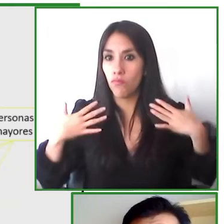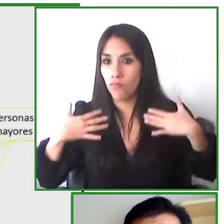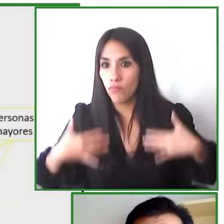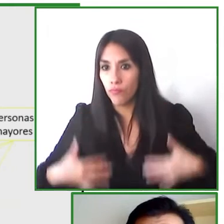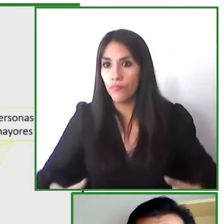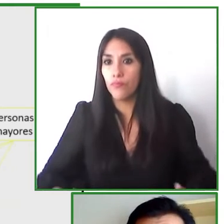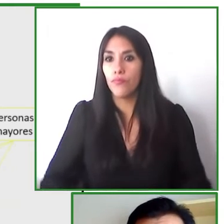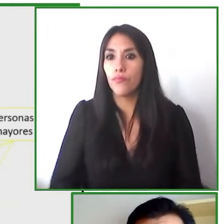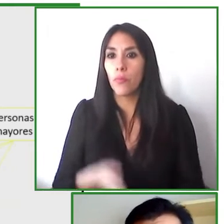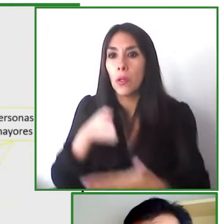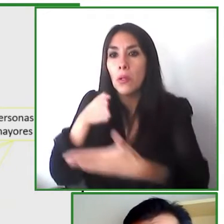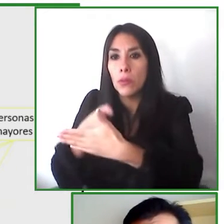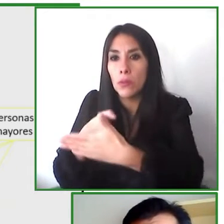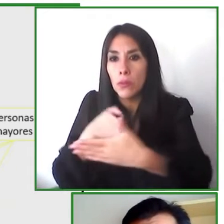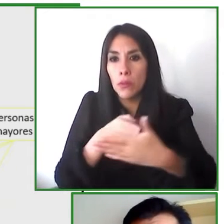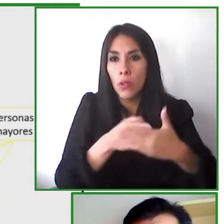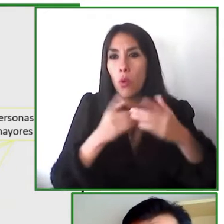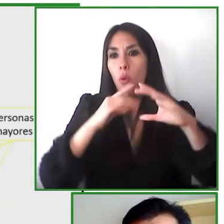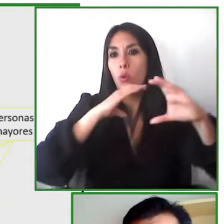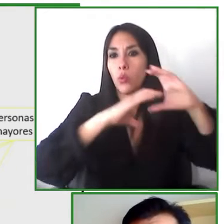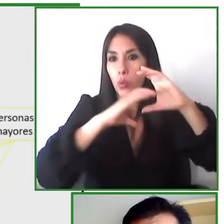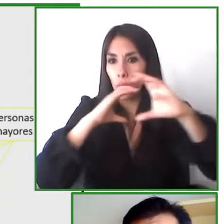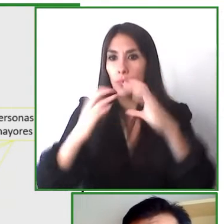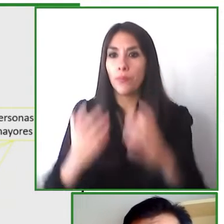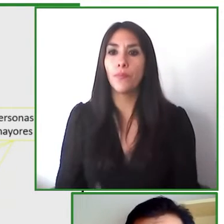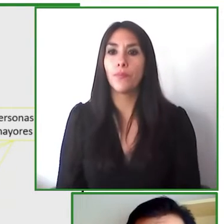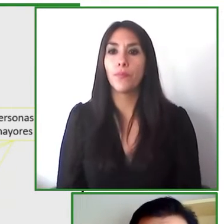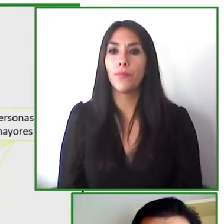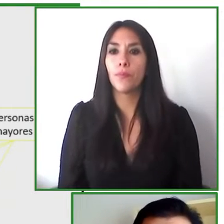or guidance issues if we're talking about people with